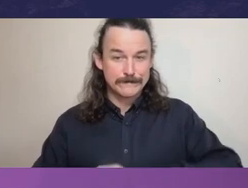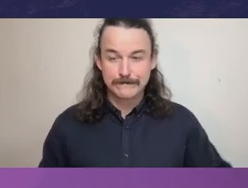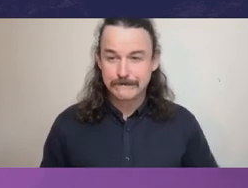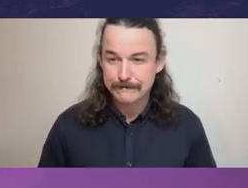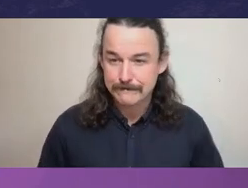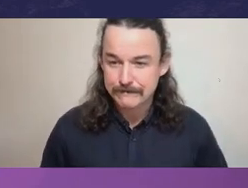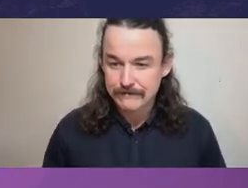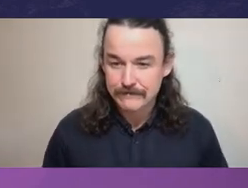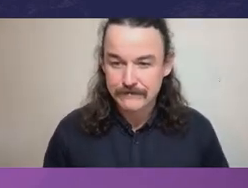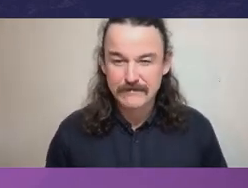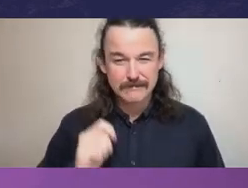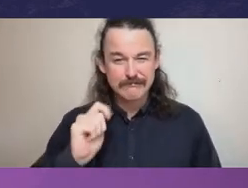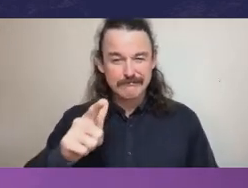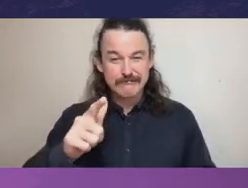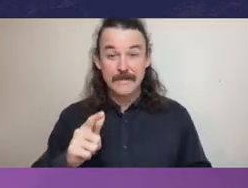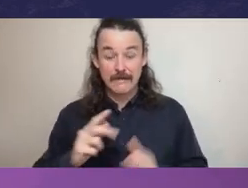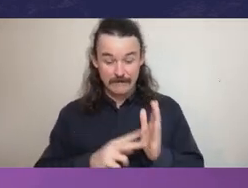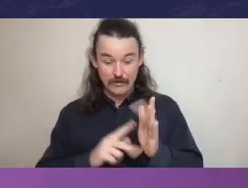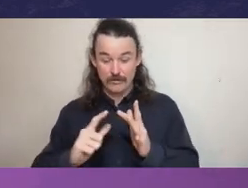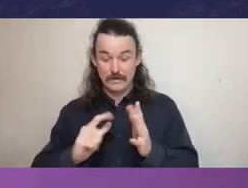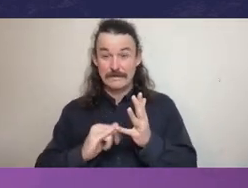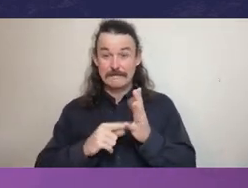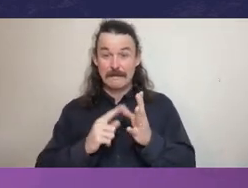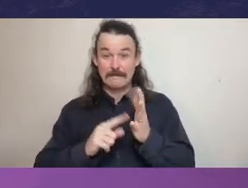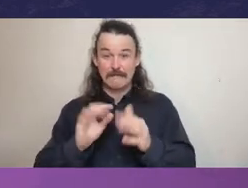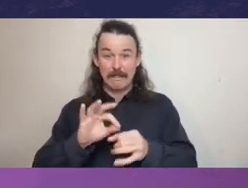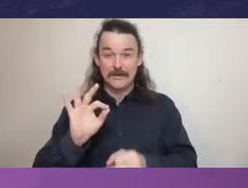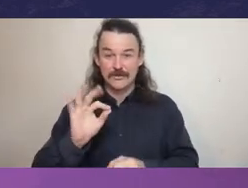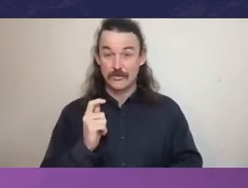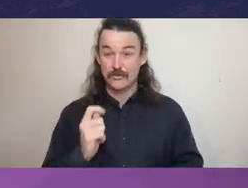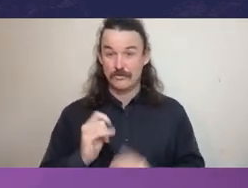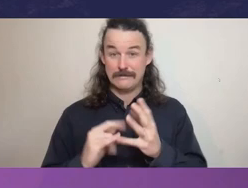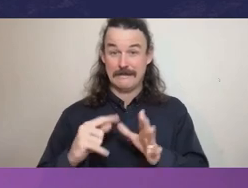Victoria's state election is coming up this Saturday, 26 November.